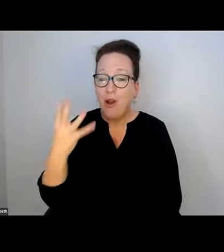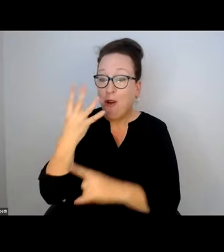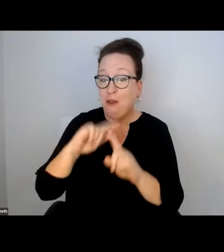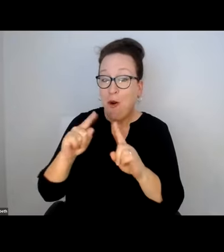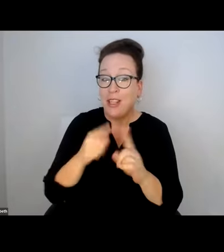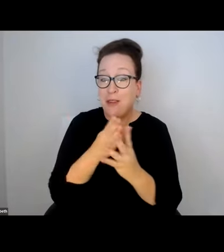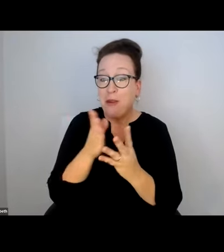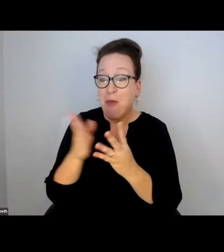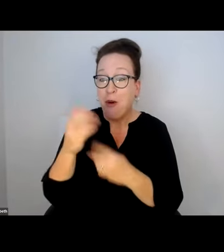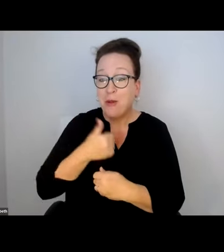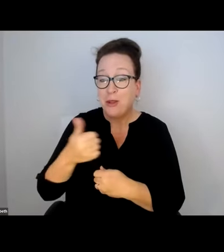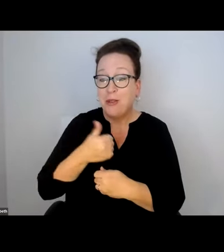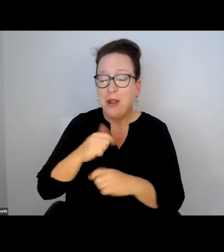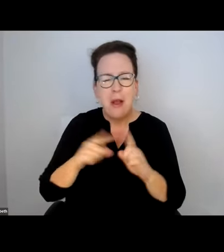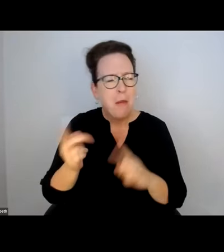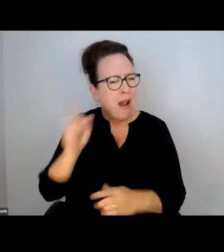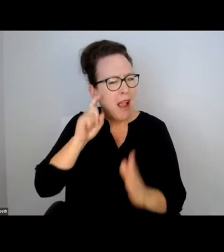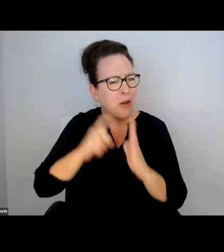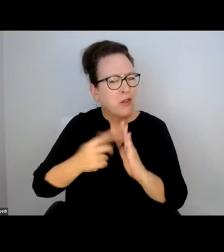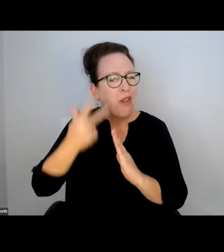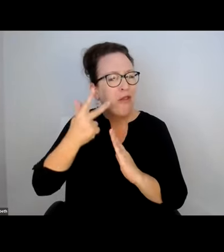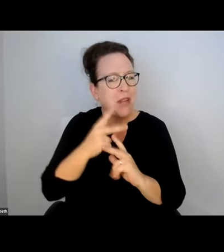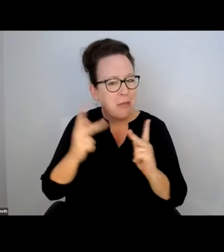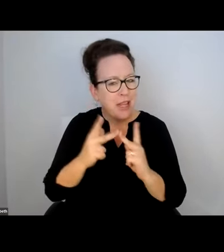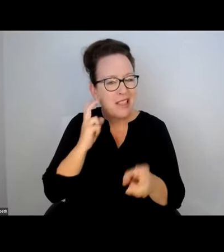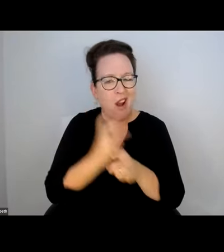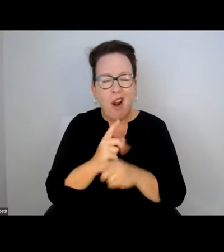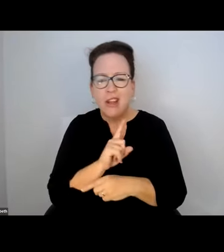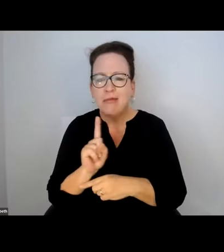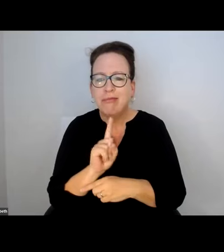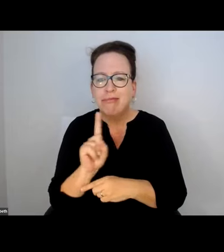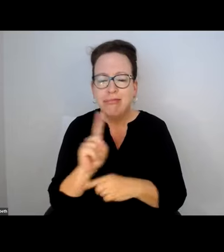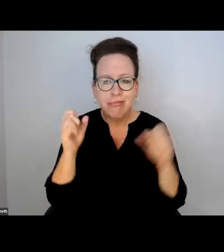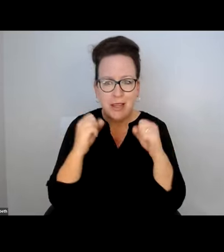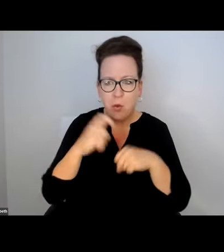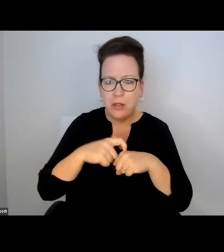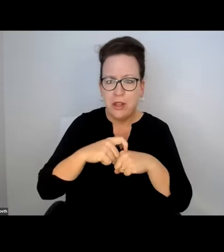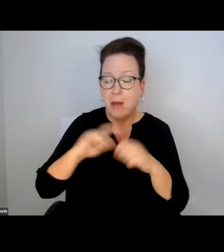IT IS AN ADVENTURE. FOUR MODES OF TRANSPORTATION. AND THERE ARE THREE PLACES ALONG THERE THAT ARE PRETTY